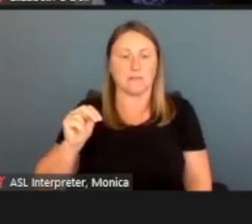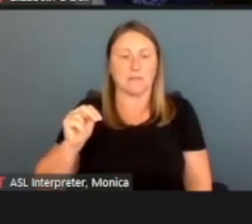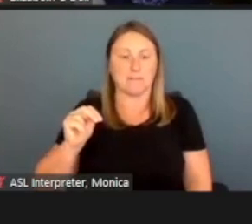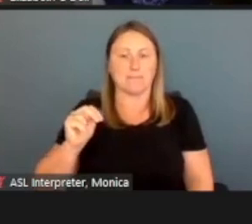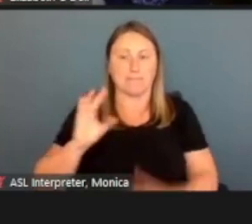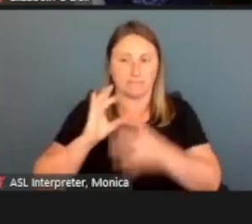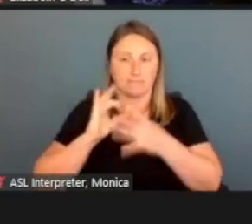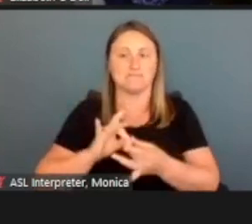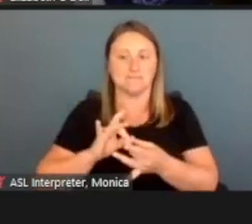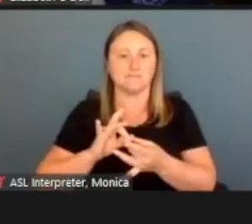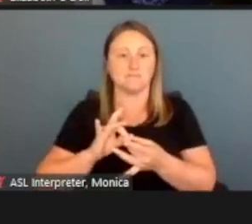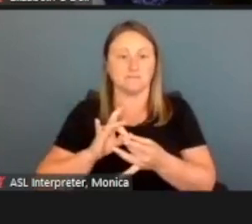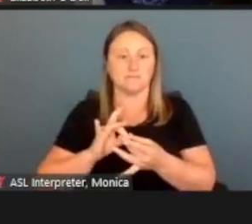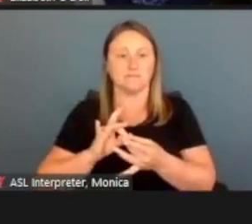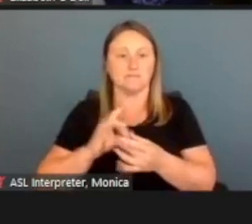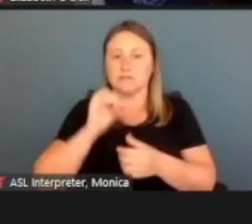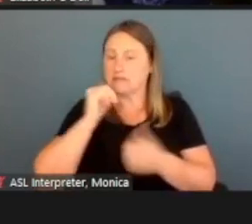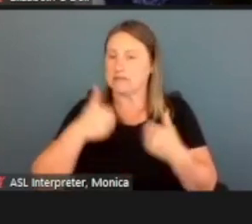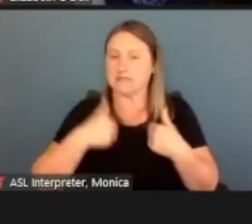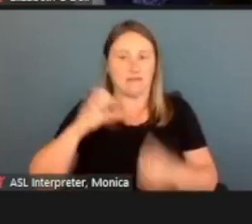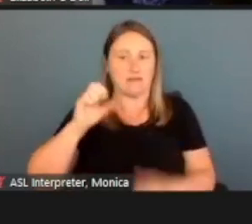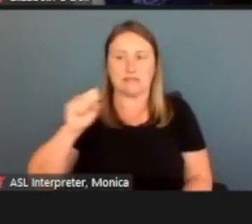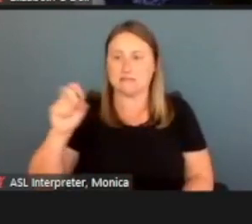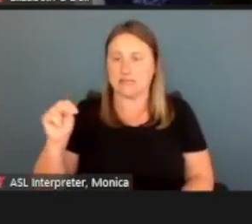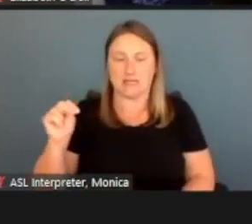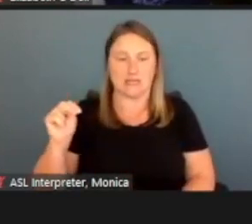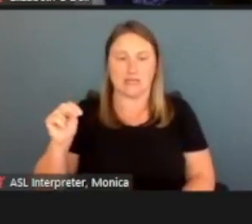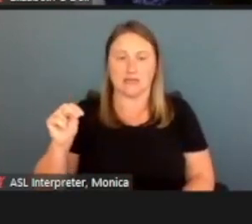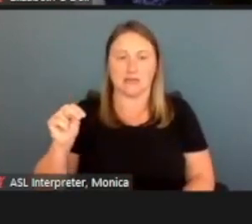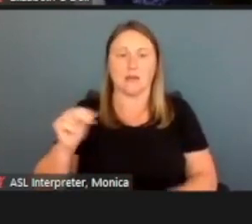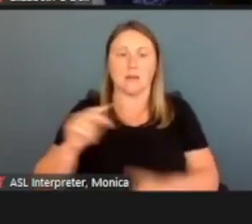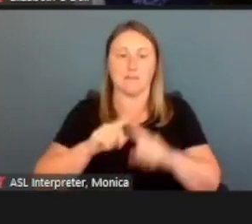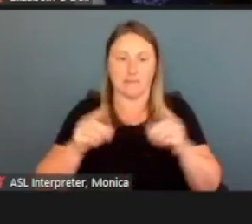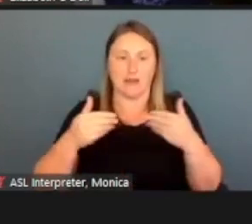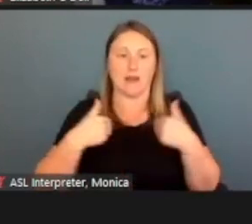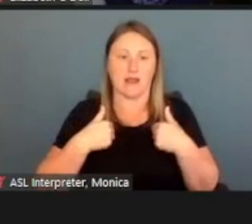He does not have an SSN, but he has applied for one.